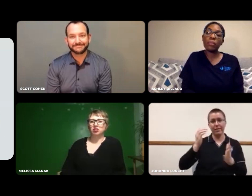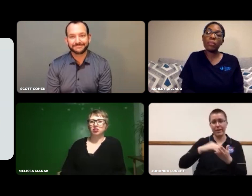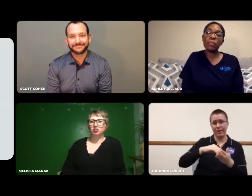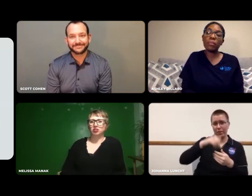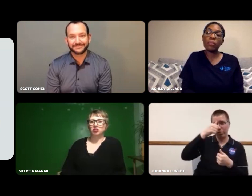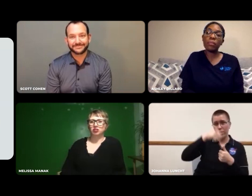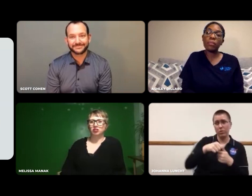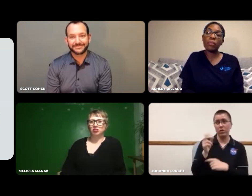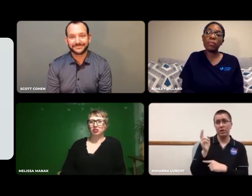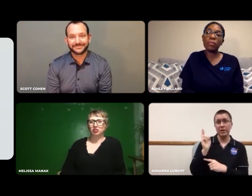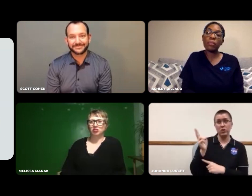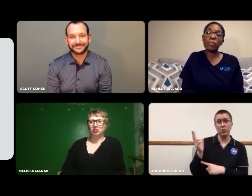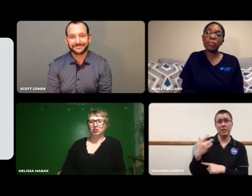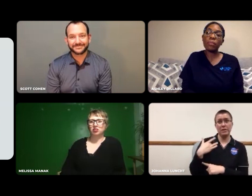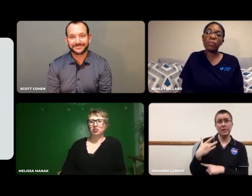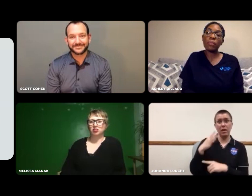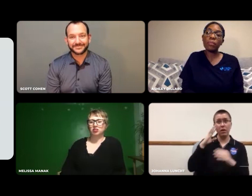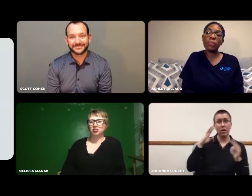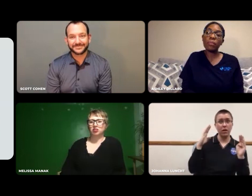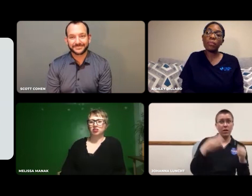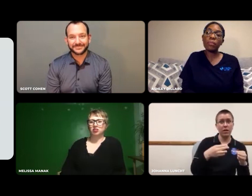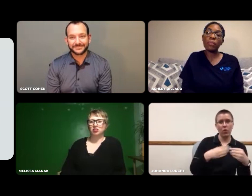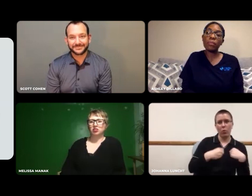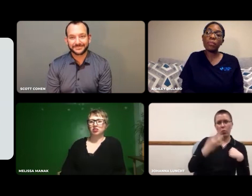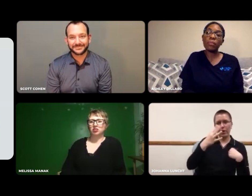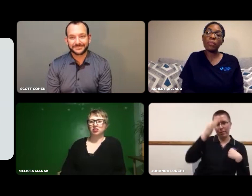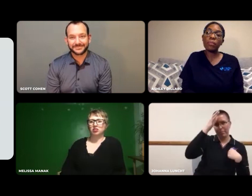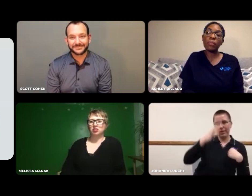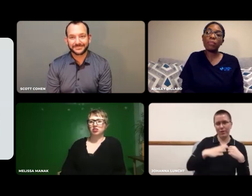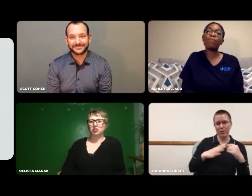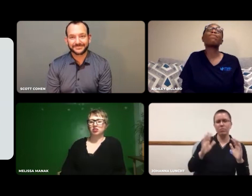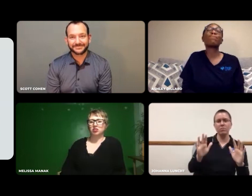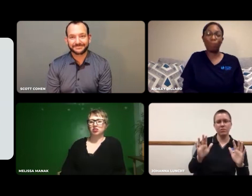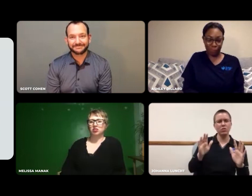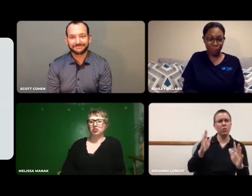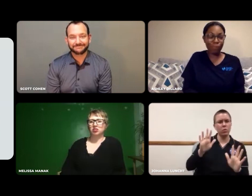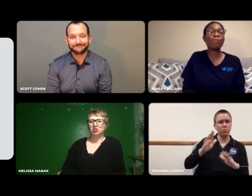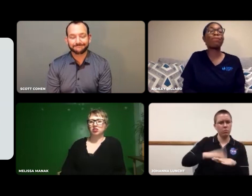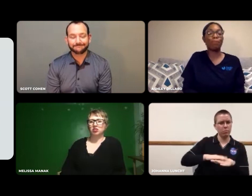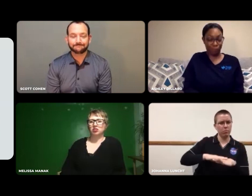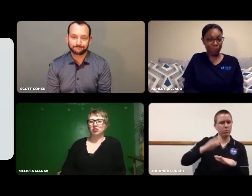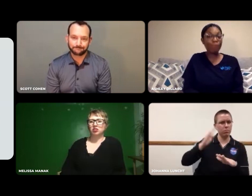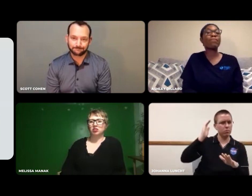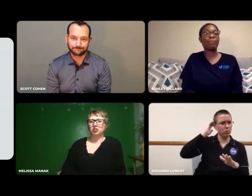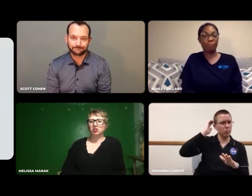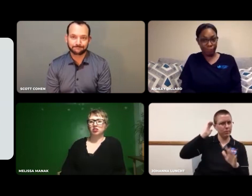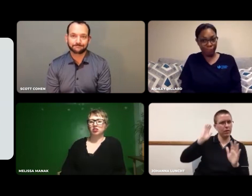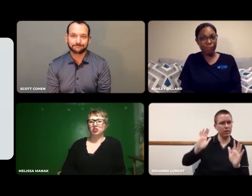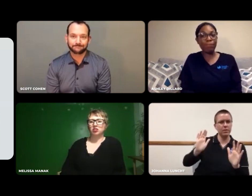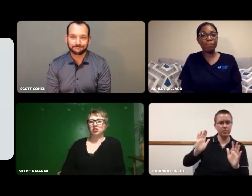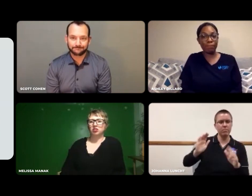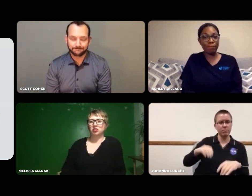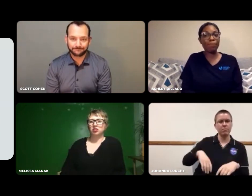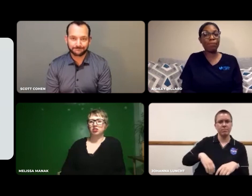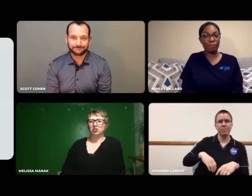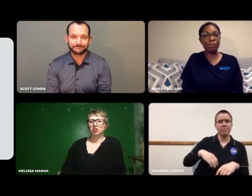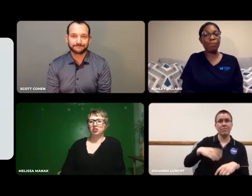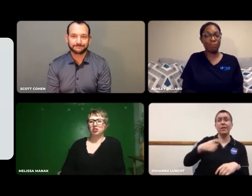History is often orientated to white men. Keep that in mind.